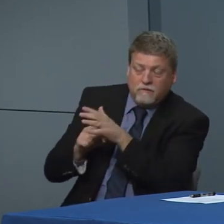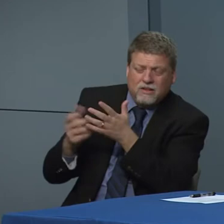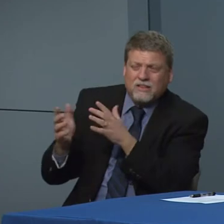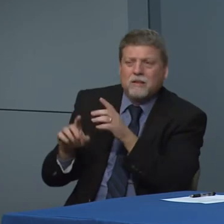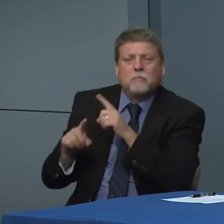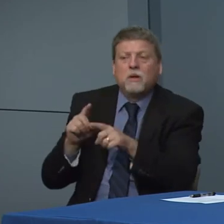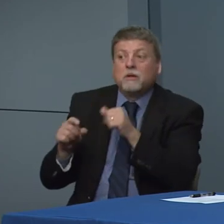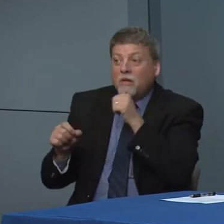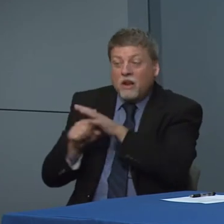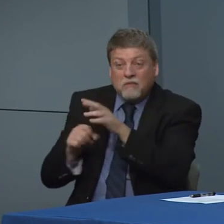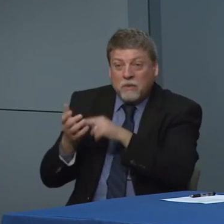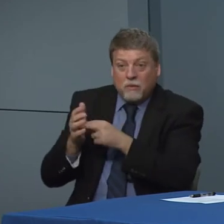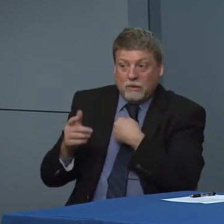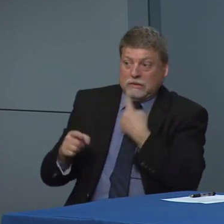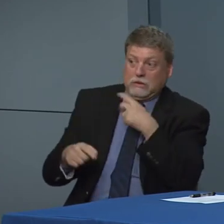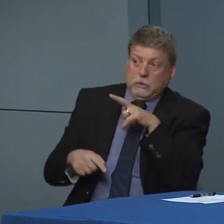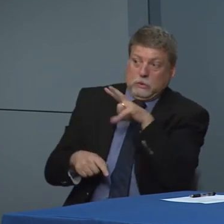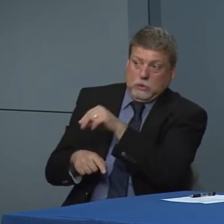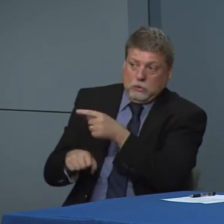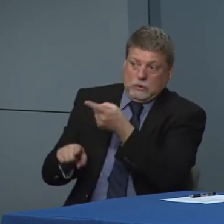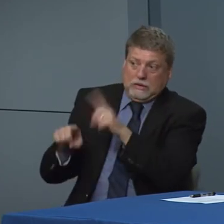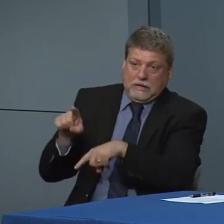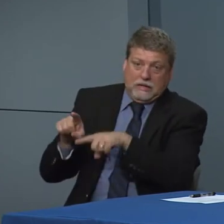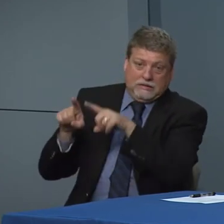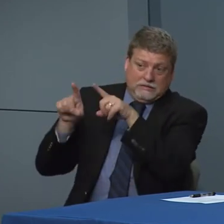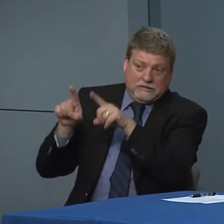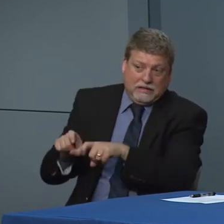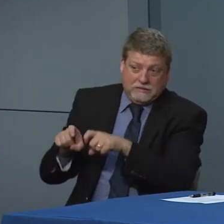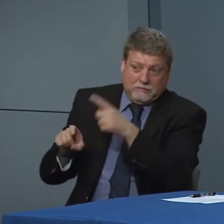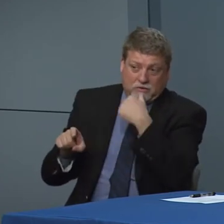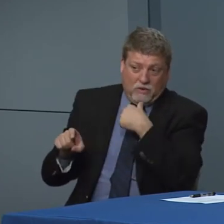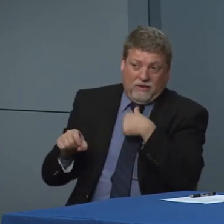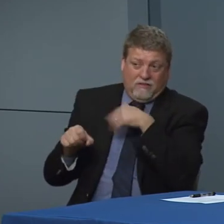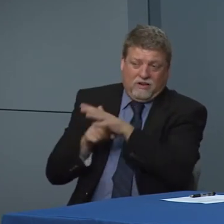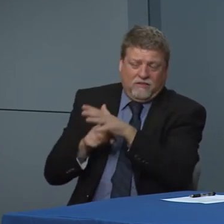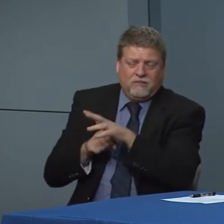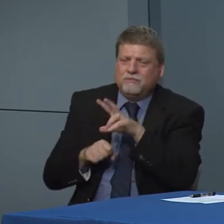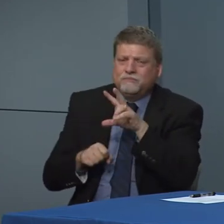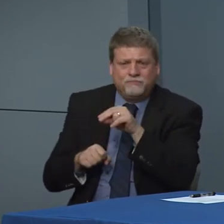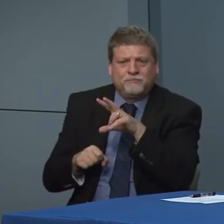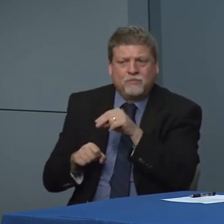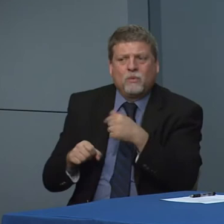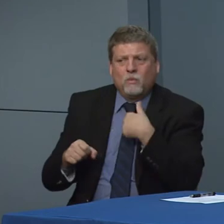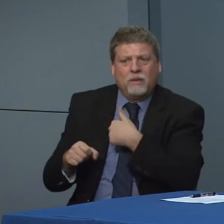supply ever limit. Folks to to get the testing that they need